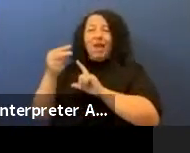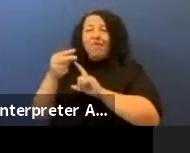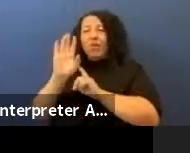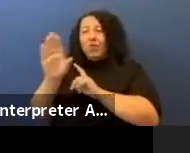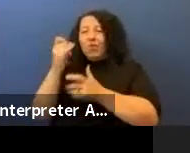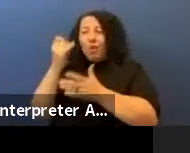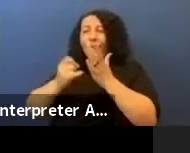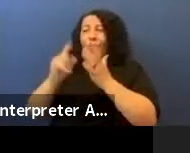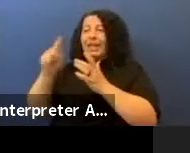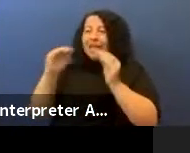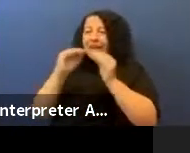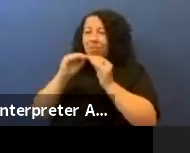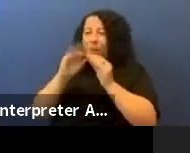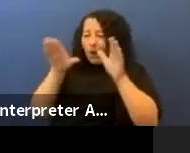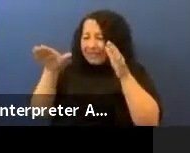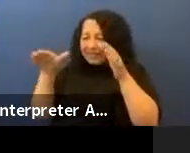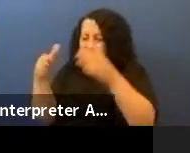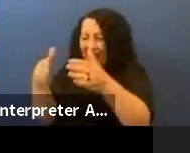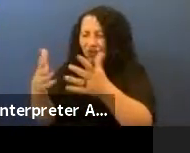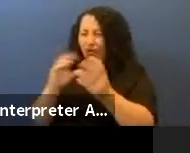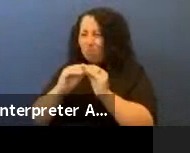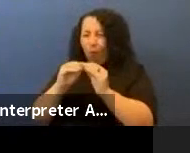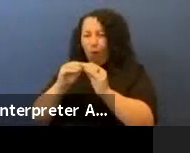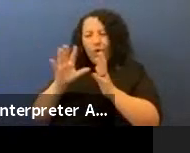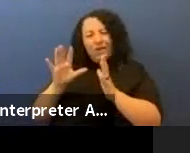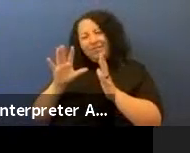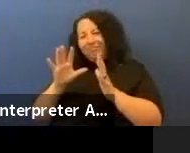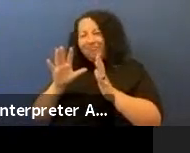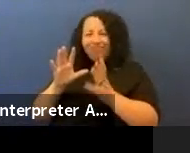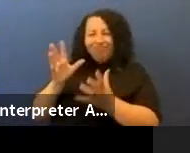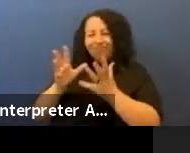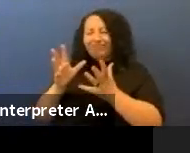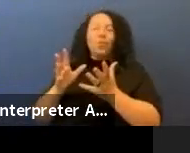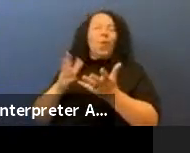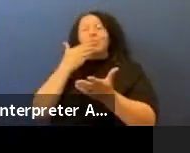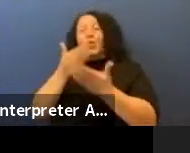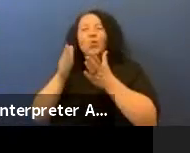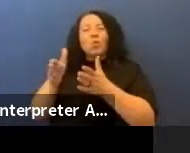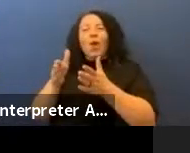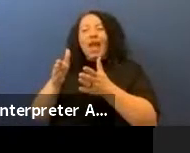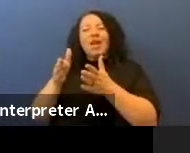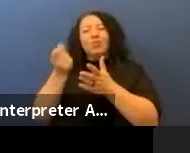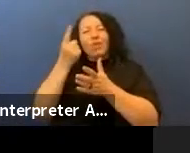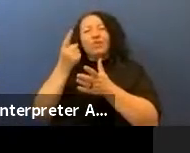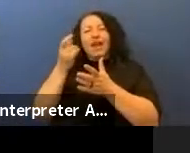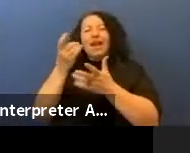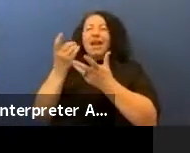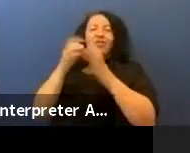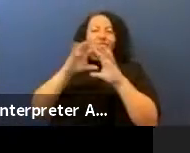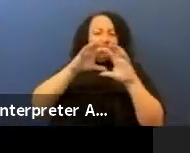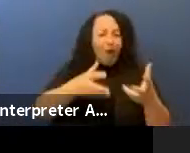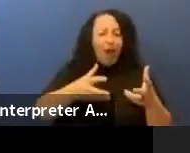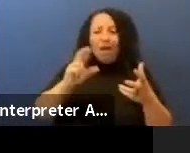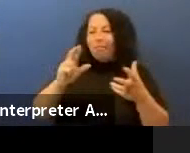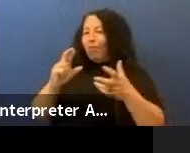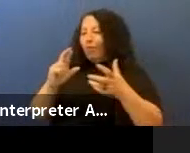more centered," and I think a good way to conceptualize a tribe or a Native community is